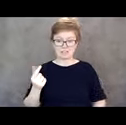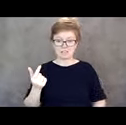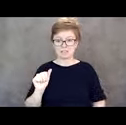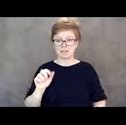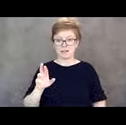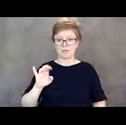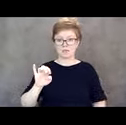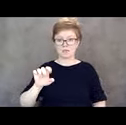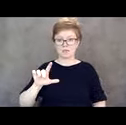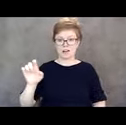Hello.